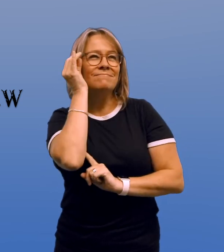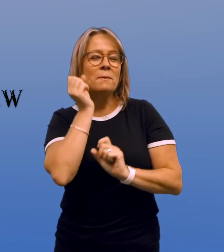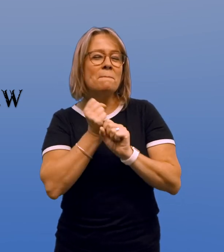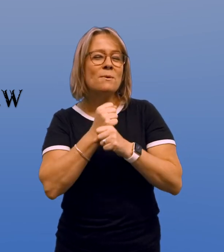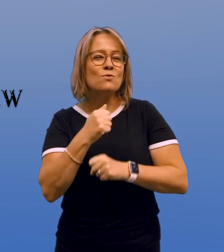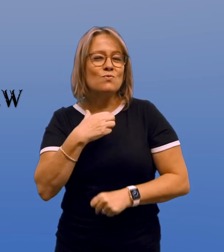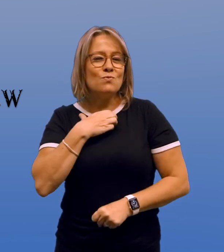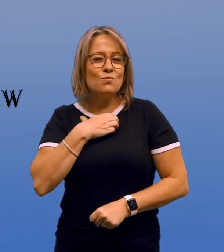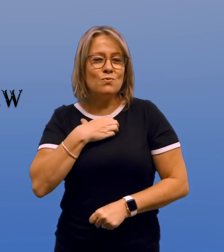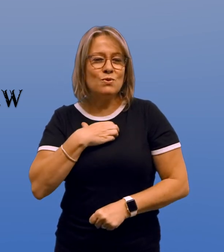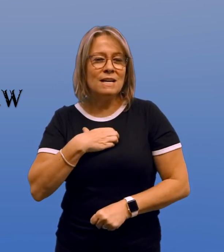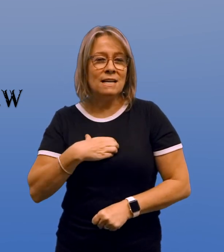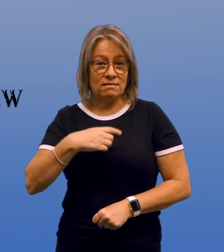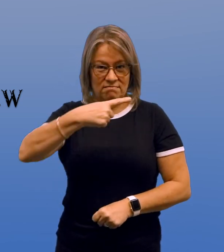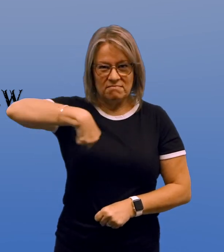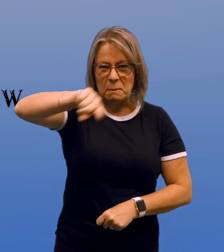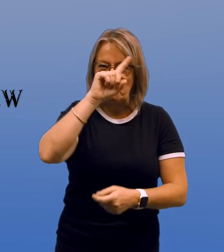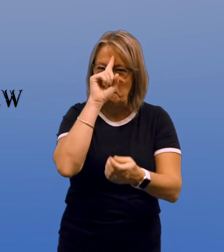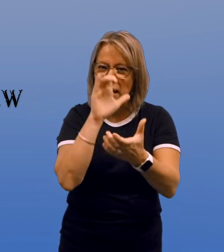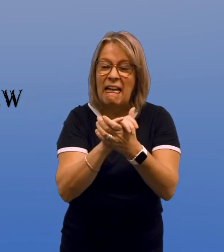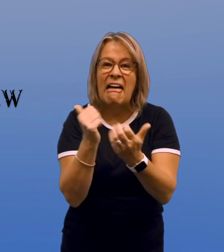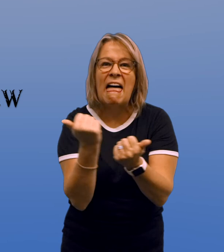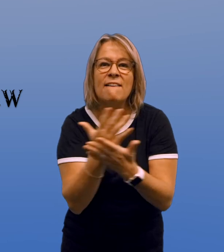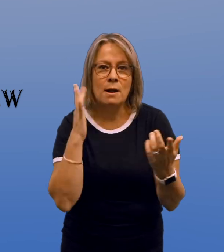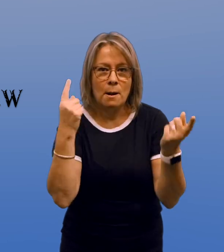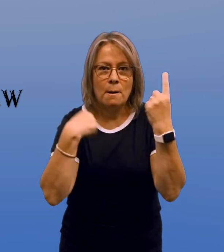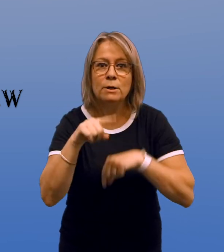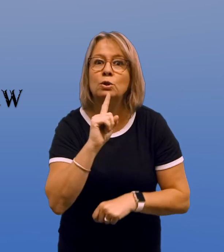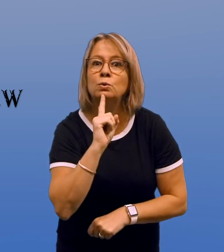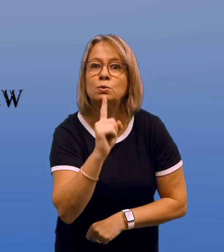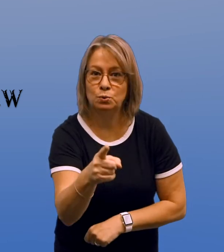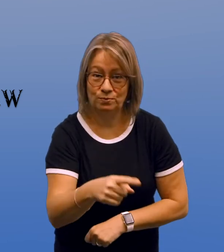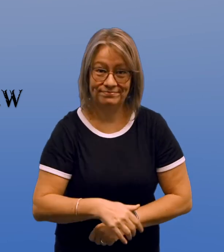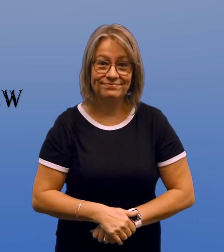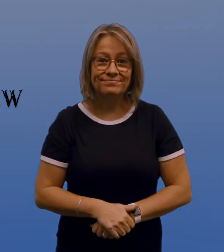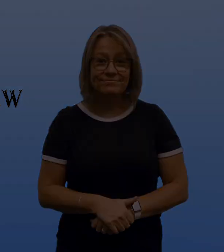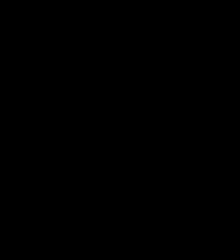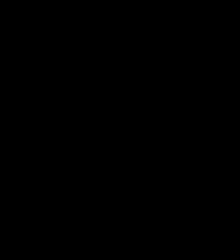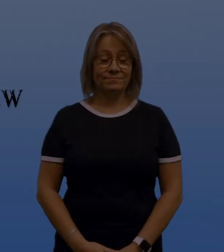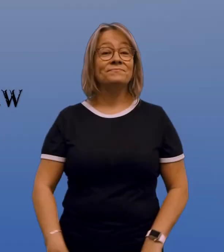we silently make a wish. We believe that anything we wish for can come true.